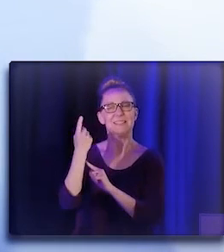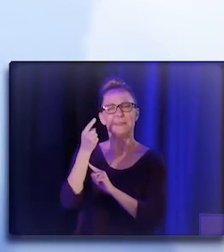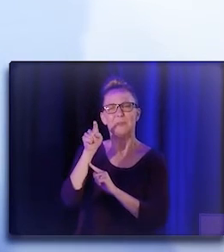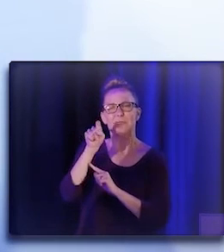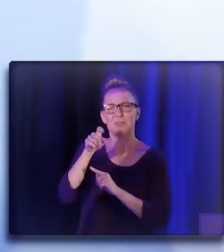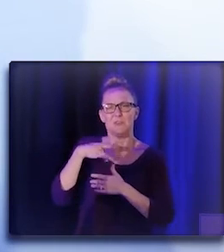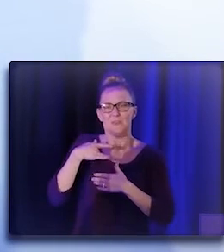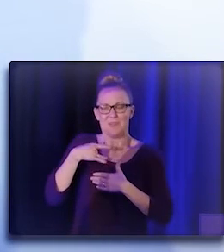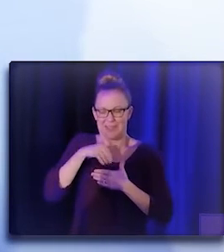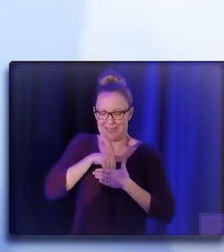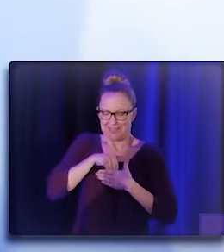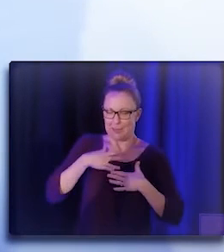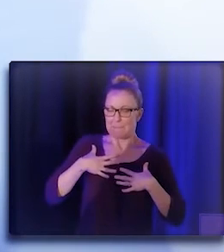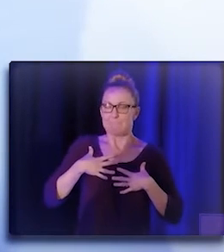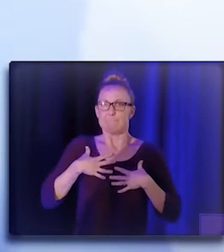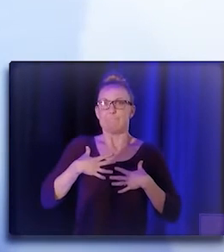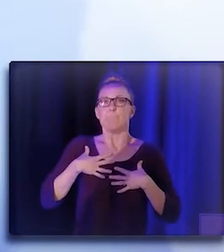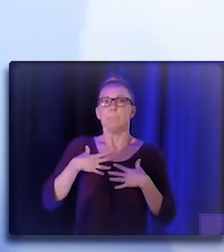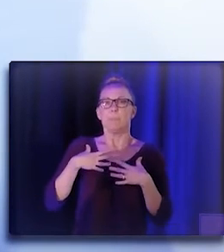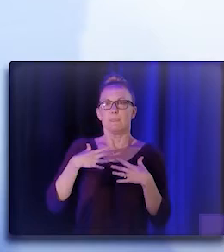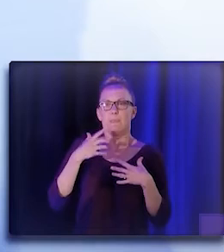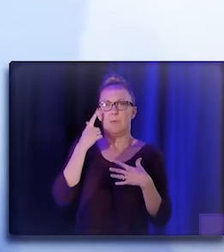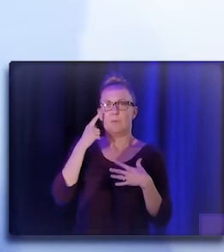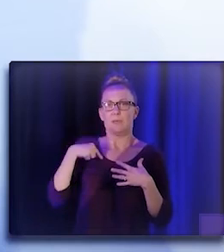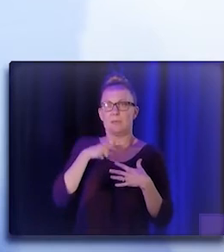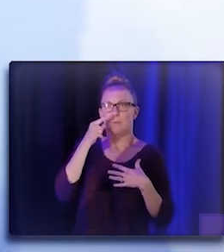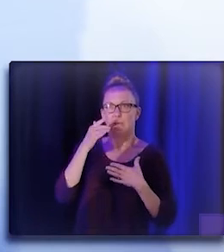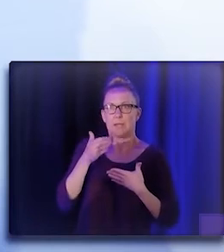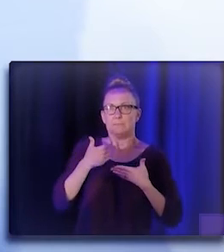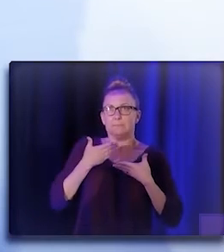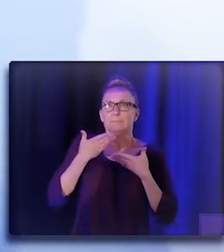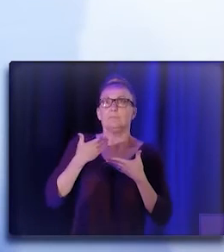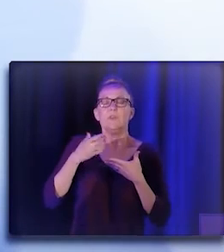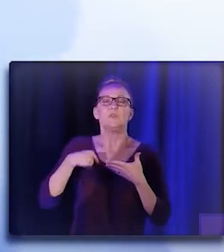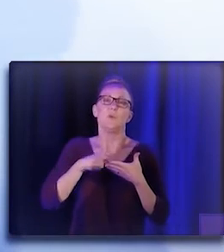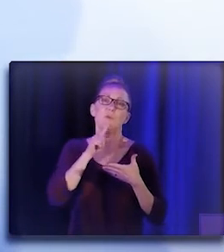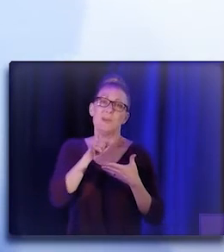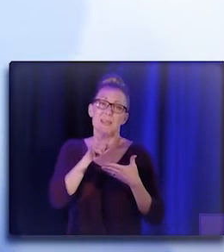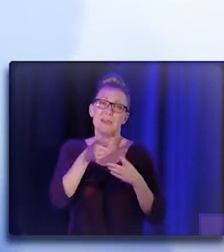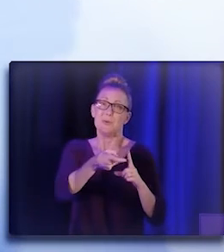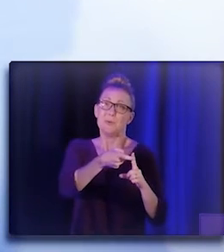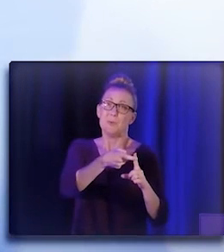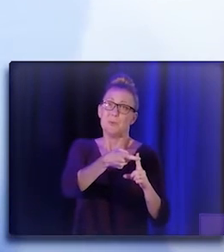It is we believe that we train brains and we recruit hearts. So it's a vocation.